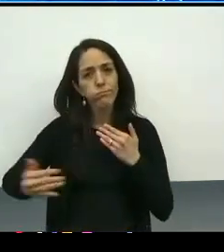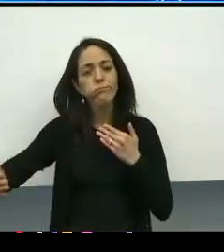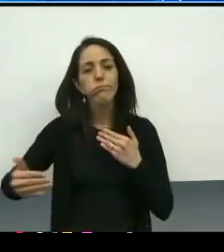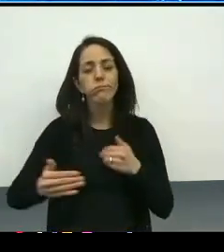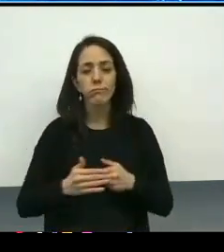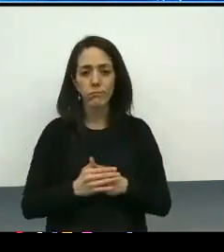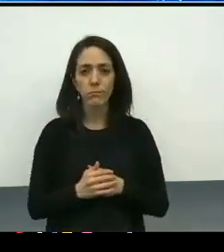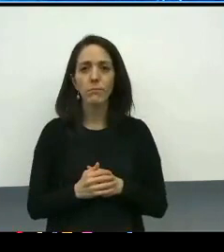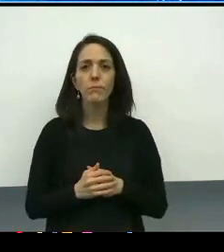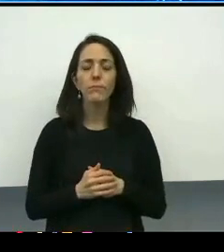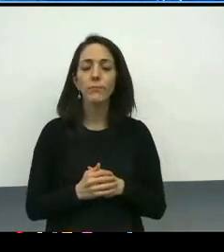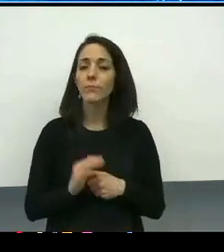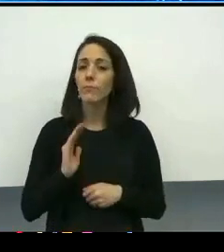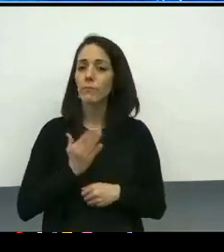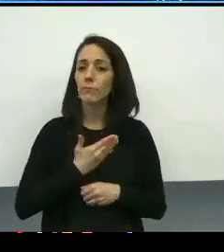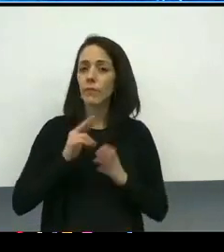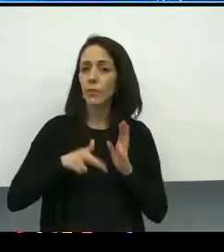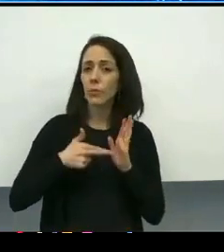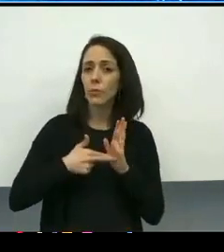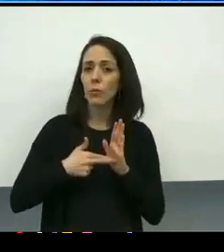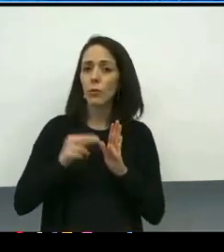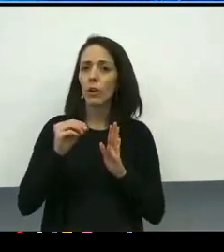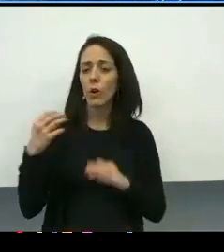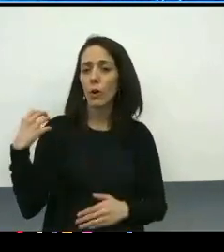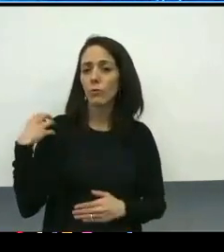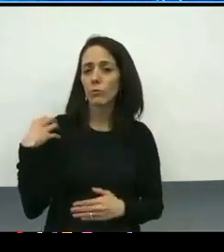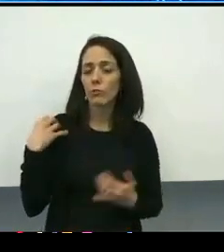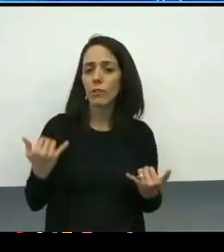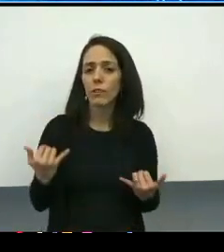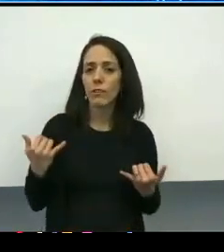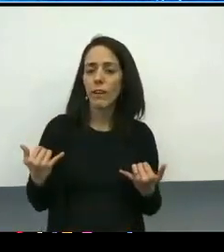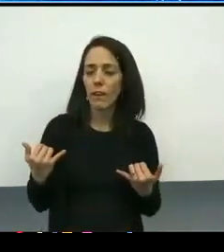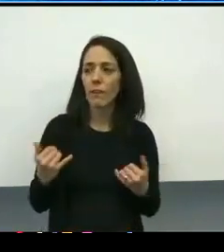I characterize it akin to being .